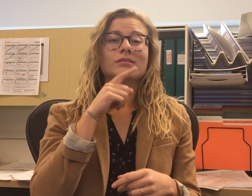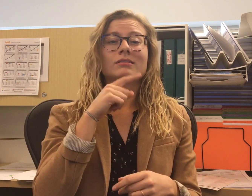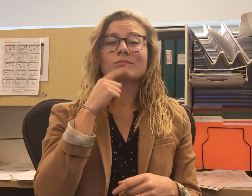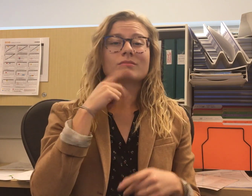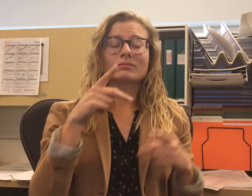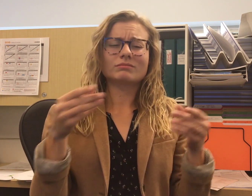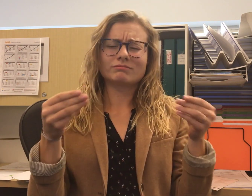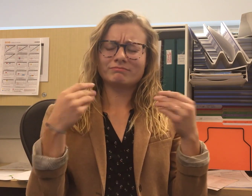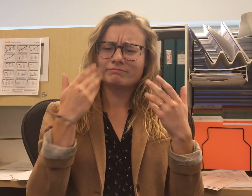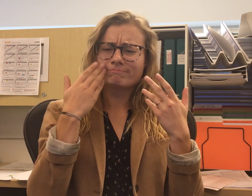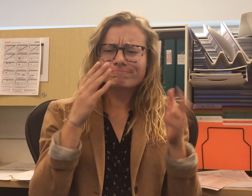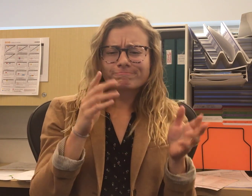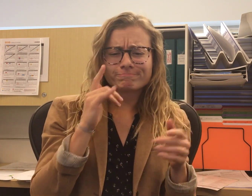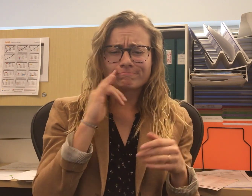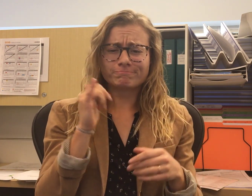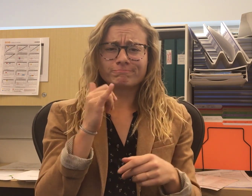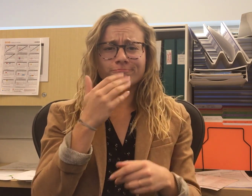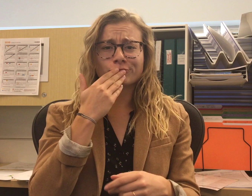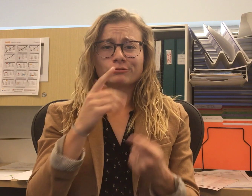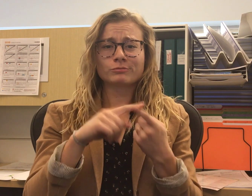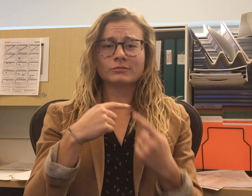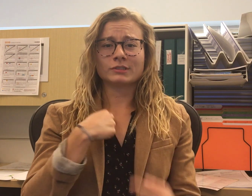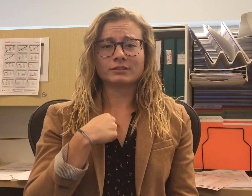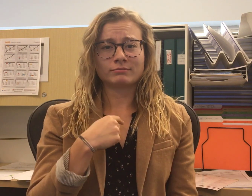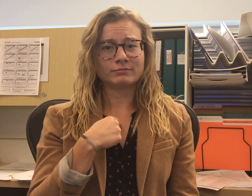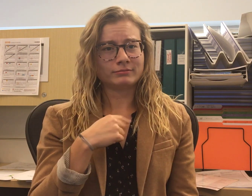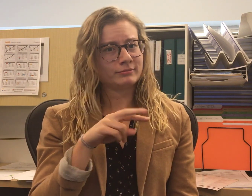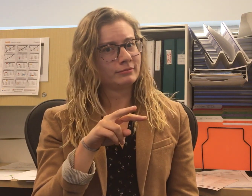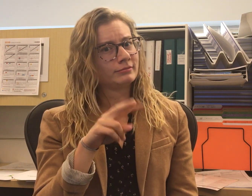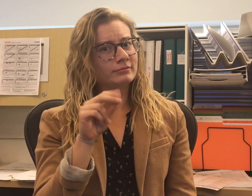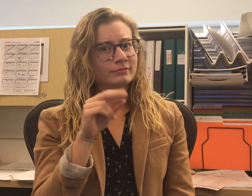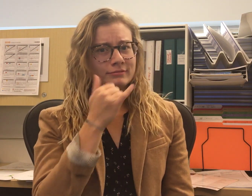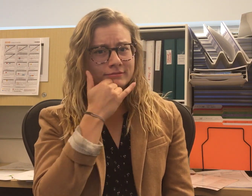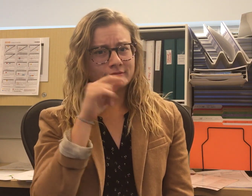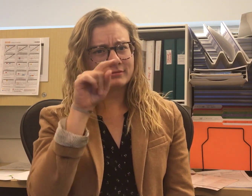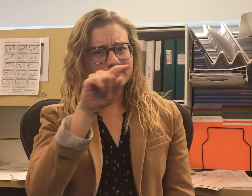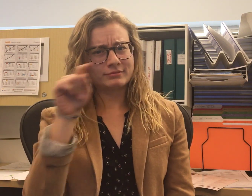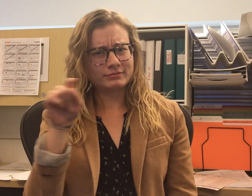Hearing people often will look at the data and say to me, “Yeah, I don’t know, it looks good,” even though I’ve noticed errors or anomalies.